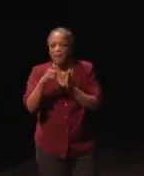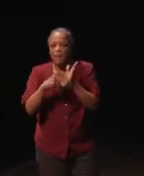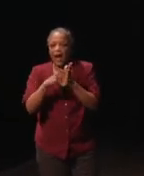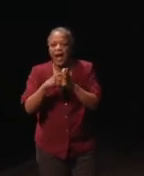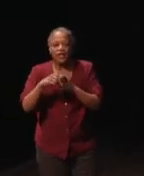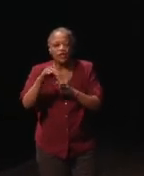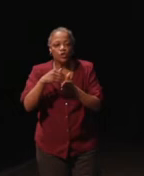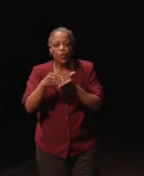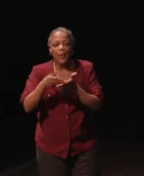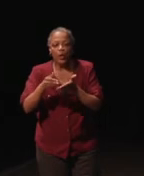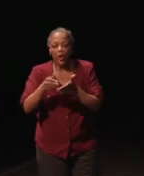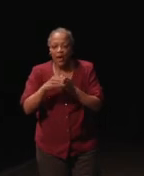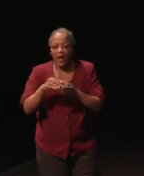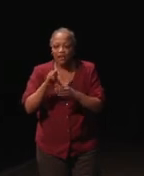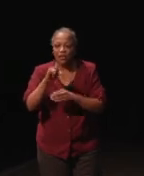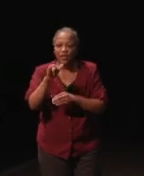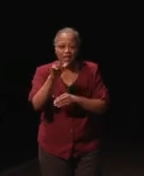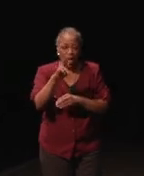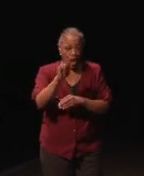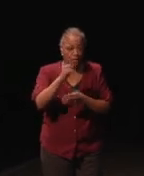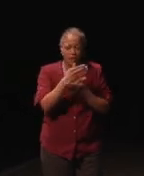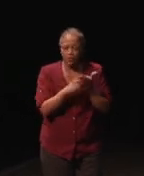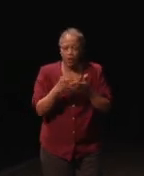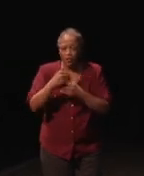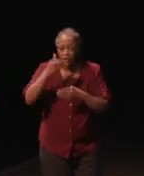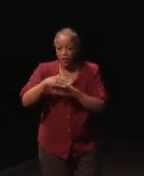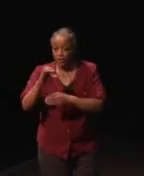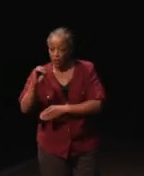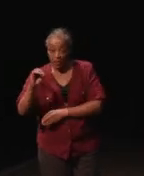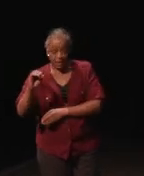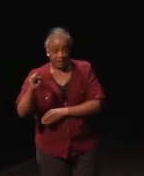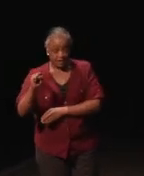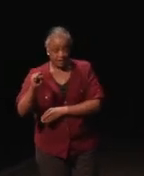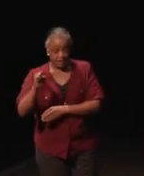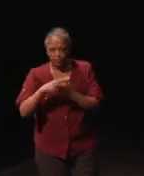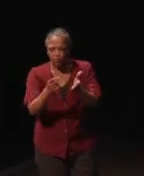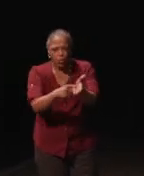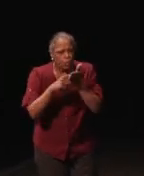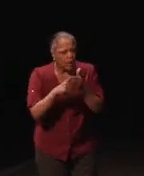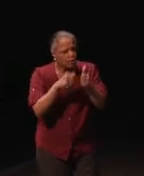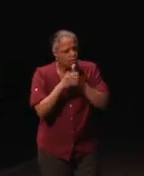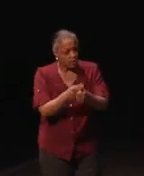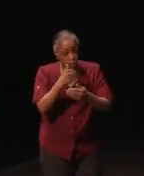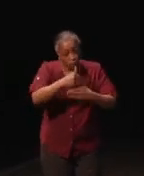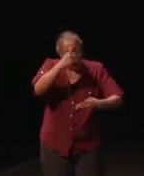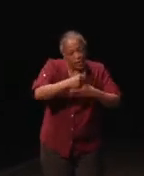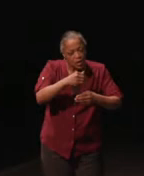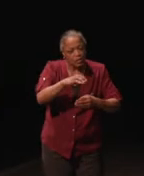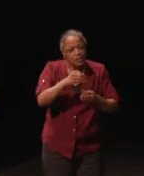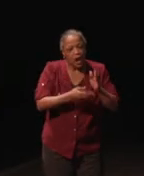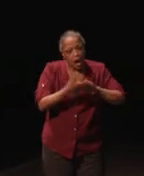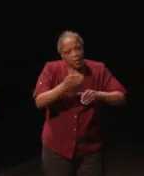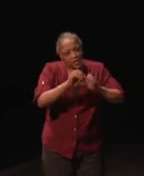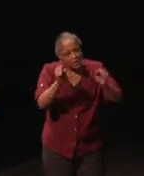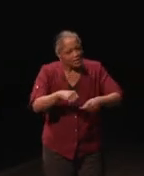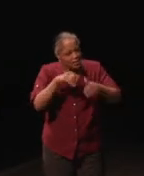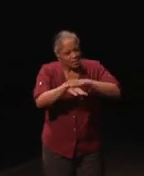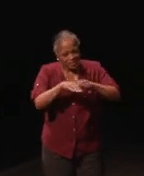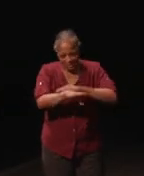and those were part of the Windows operating system at the time. So, they were required to follow Windows operating system accessibility standards.